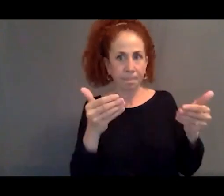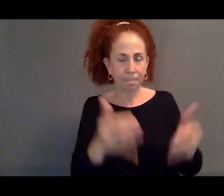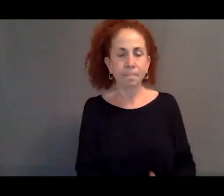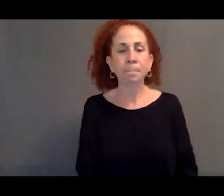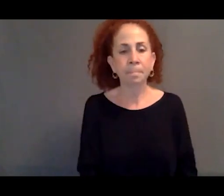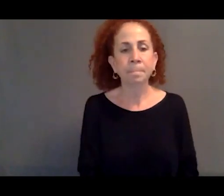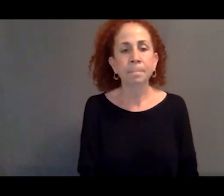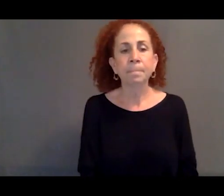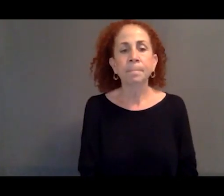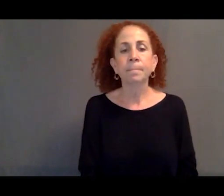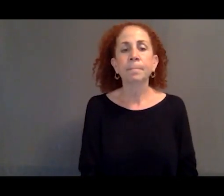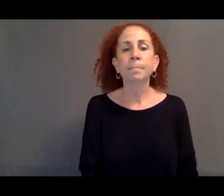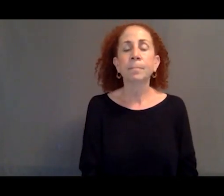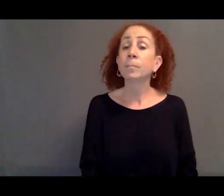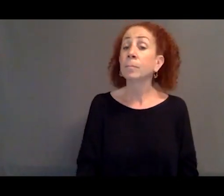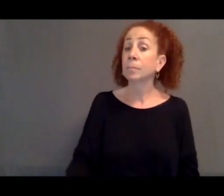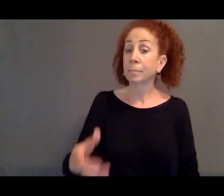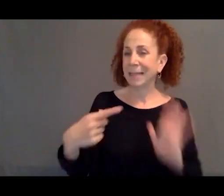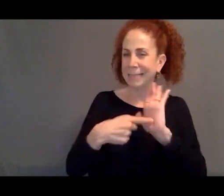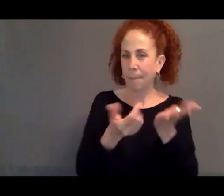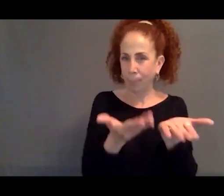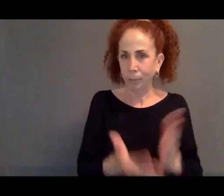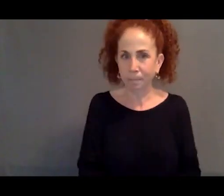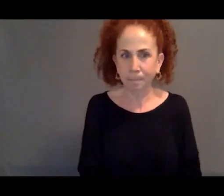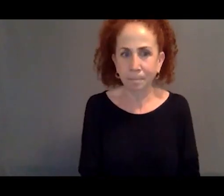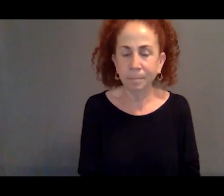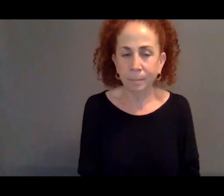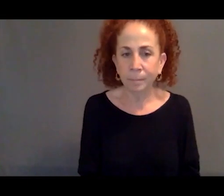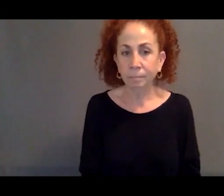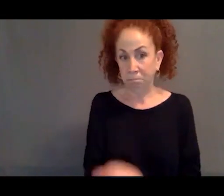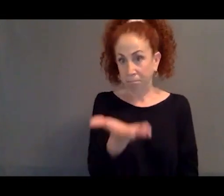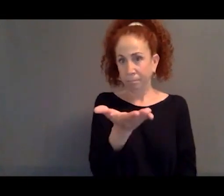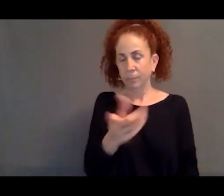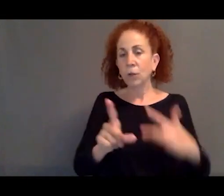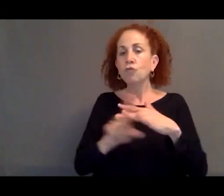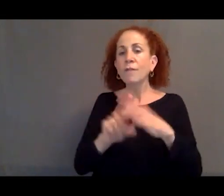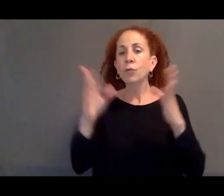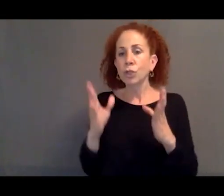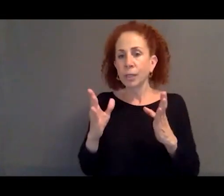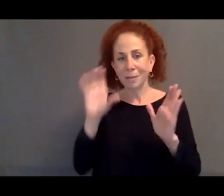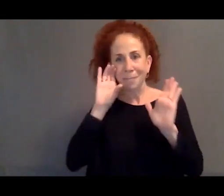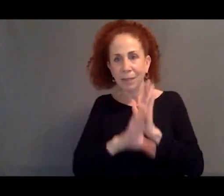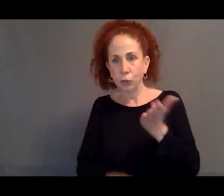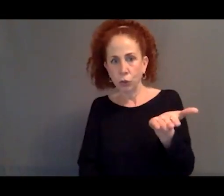So an example would be these refugees. This is a photograph of refugees arriving